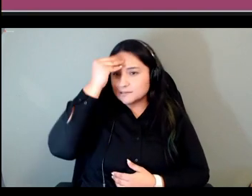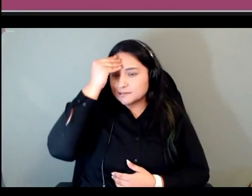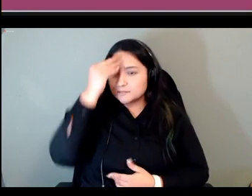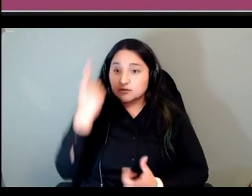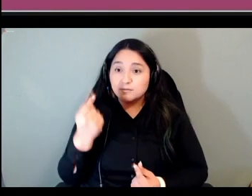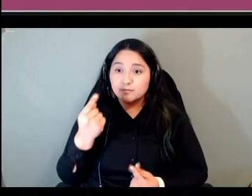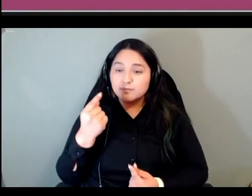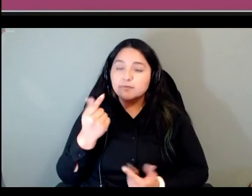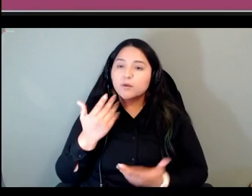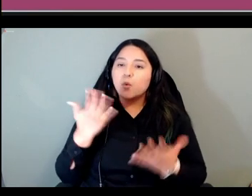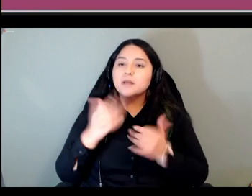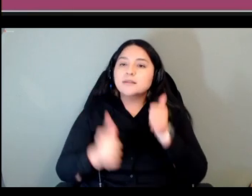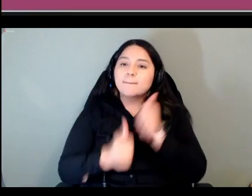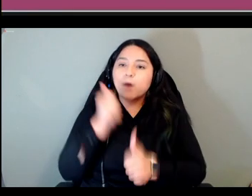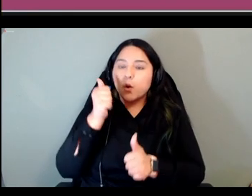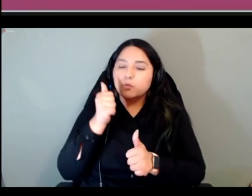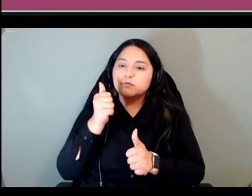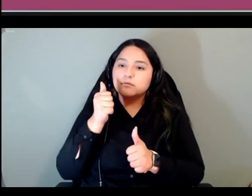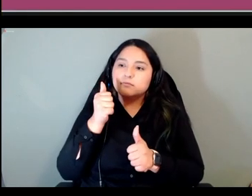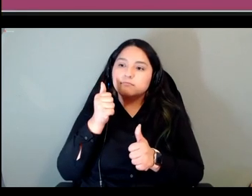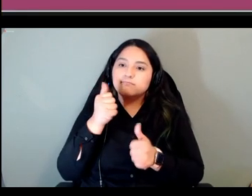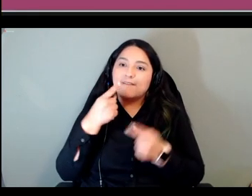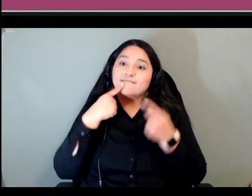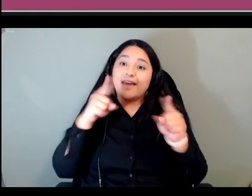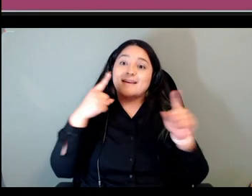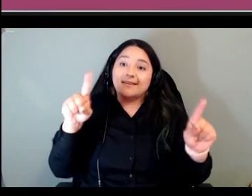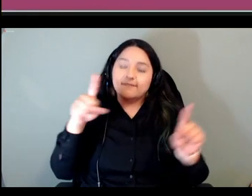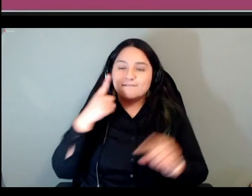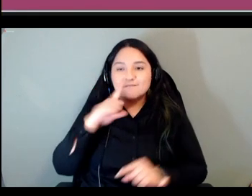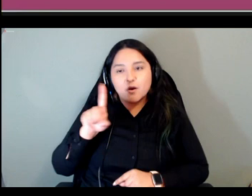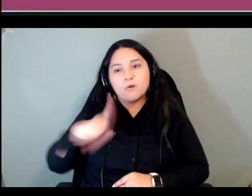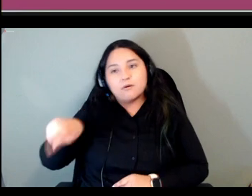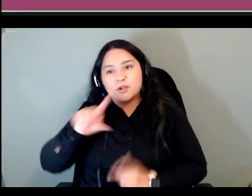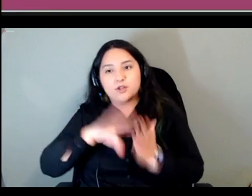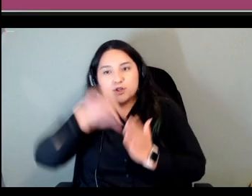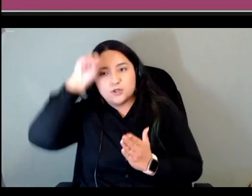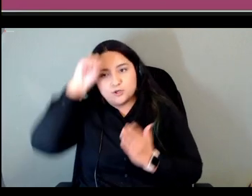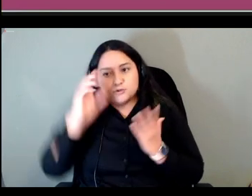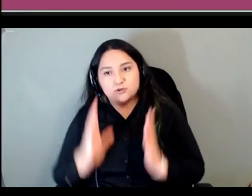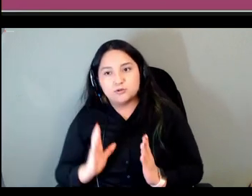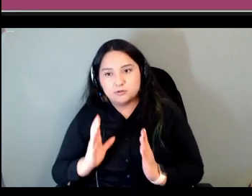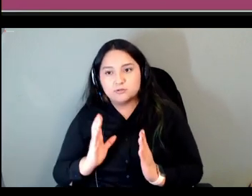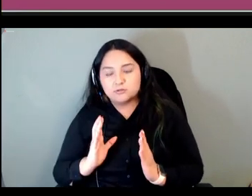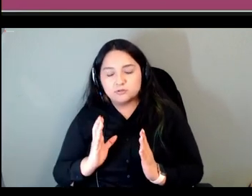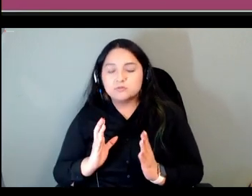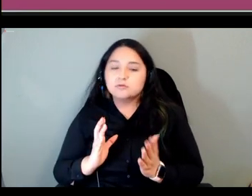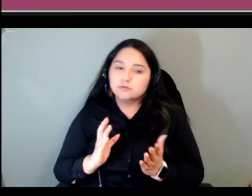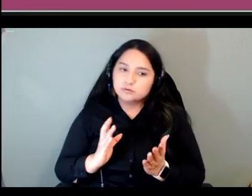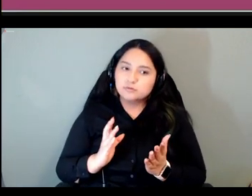the most effective for learners um and so that was something you know that kind of drove